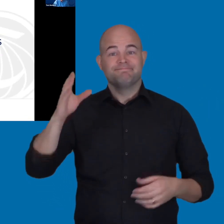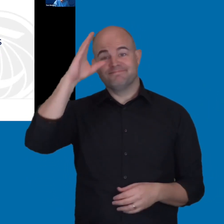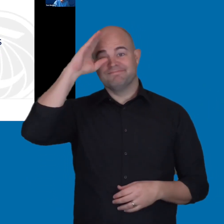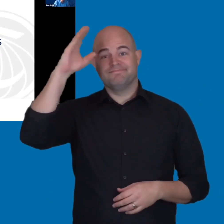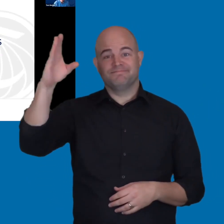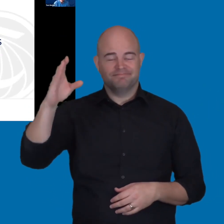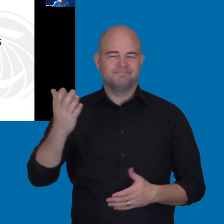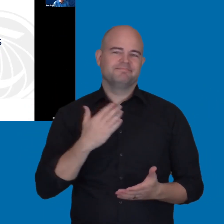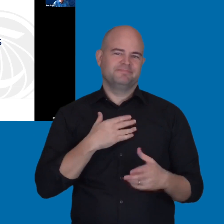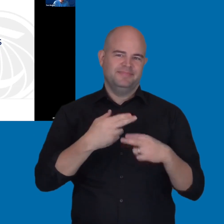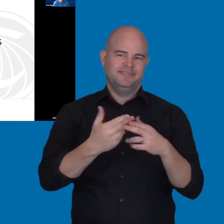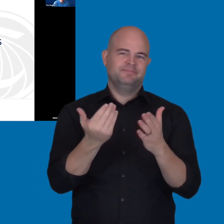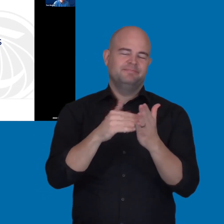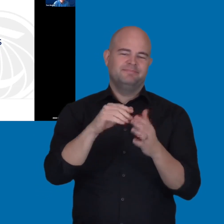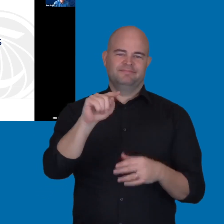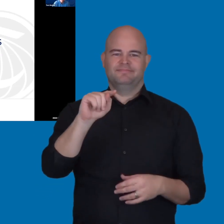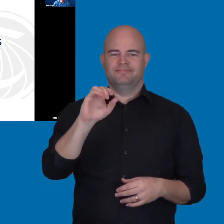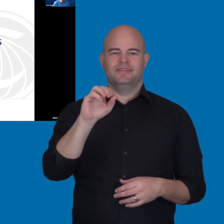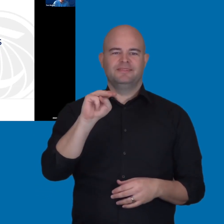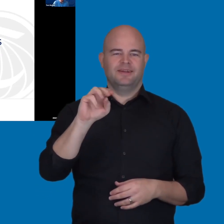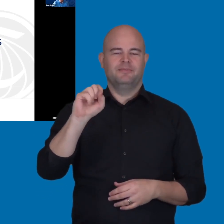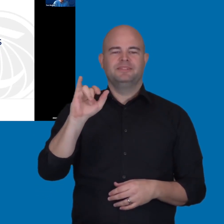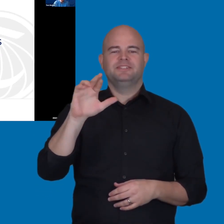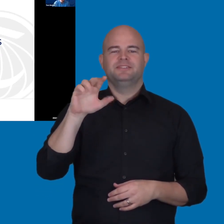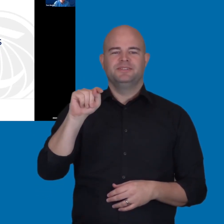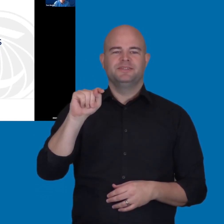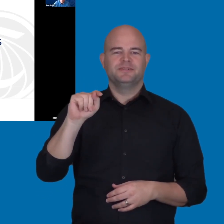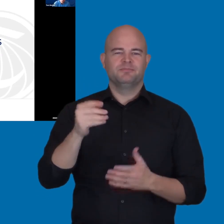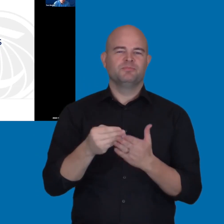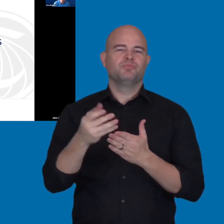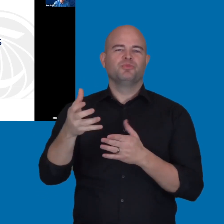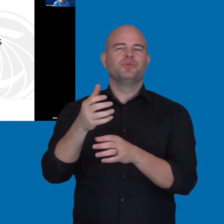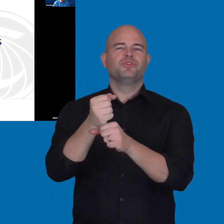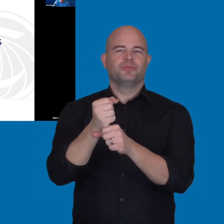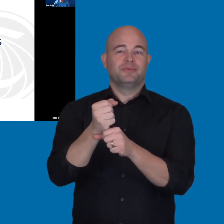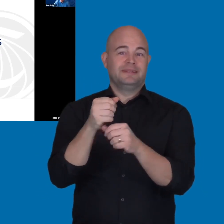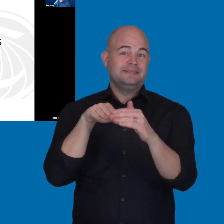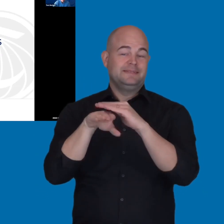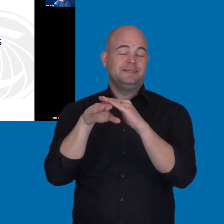As Lisa mentioned, I'm Tom Siechert, a Procurement Accessibility Specialist at the Accessibility Center.